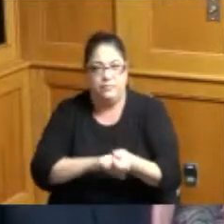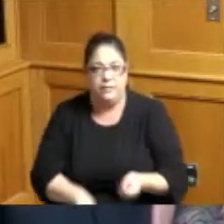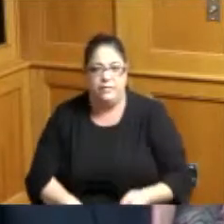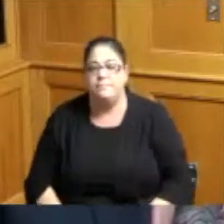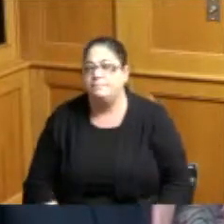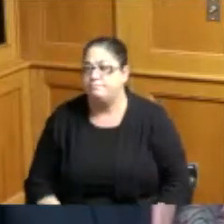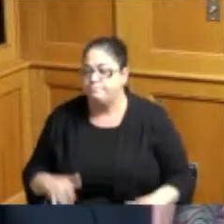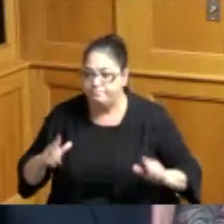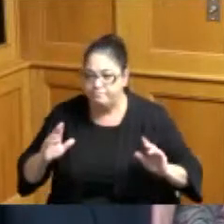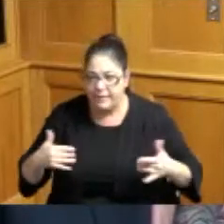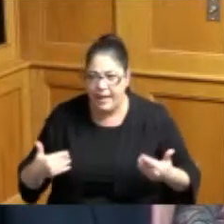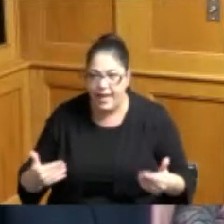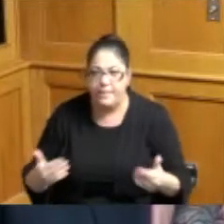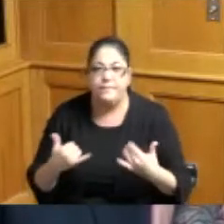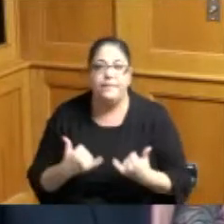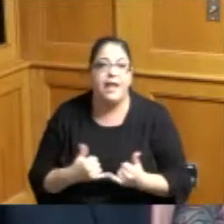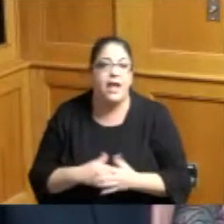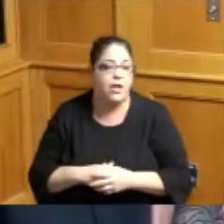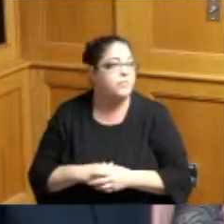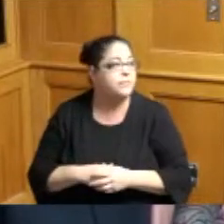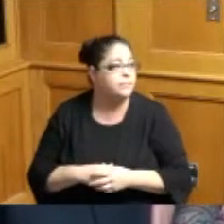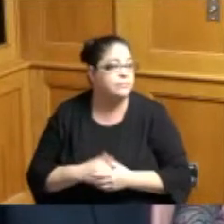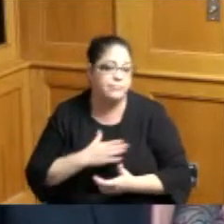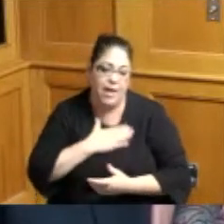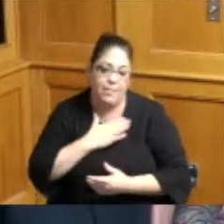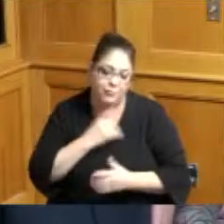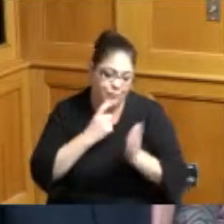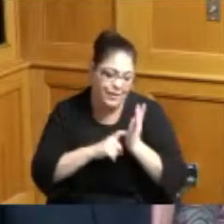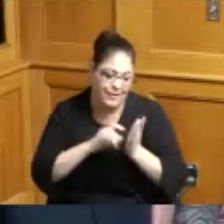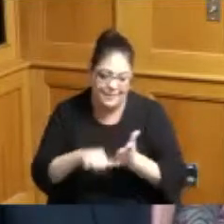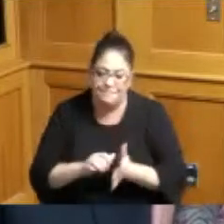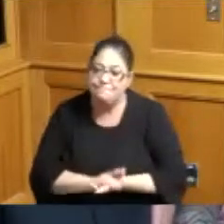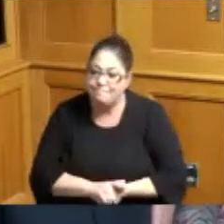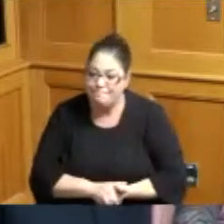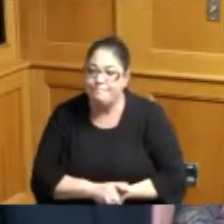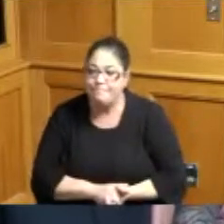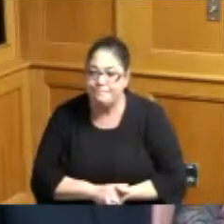I'm glad that we are recognizing kinship care in Hamilton County thank you so much would you like